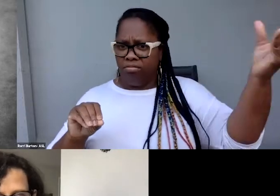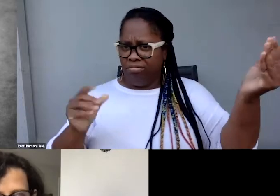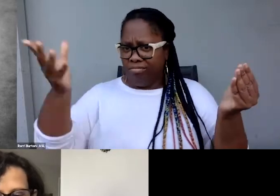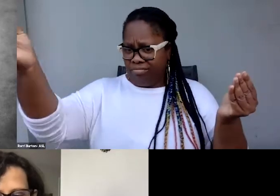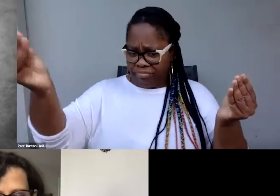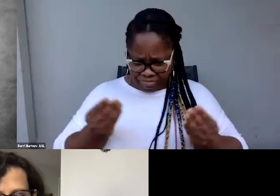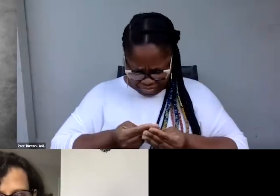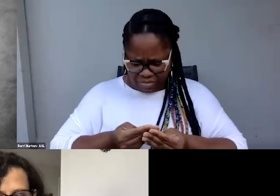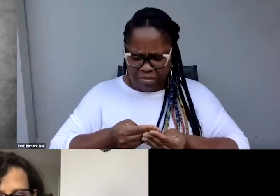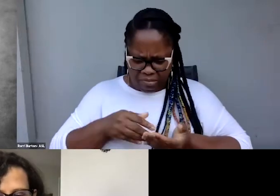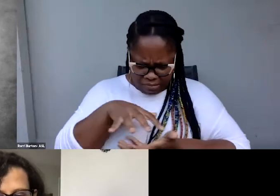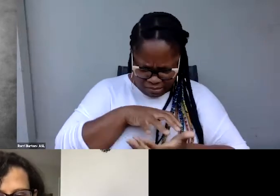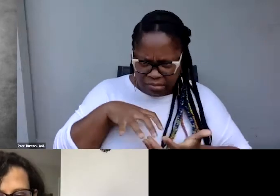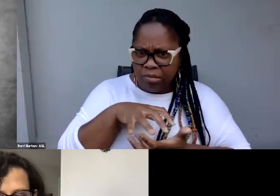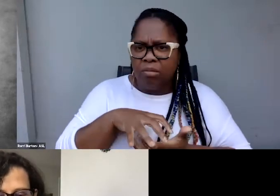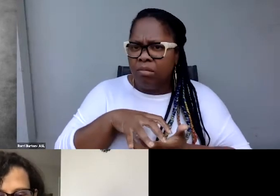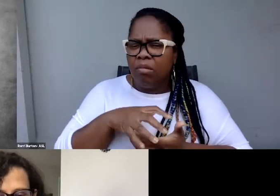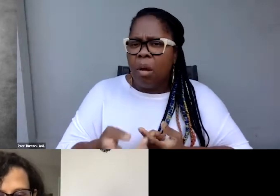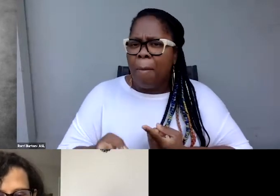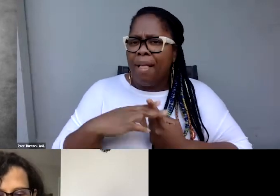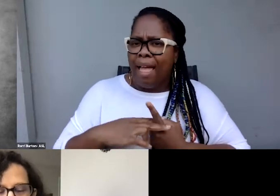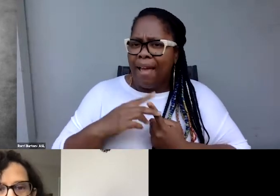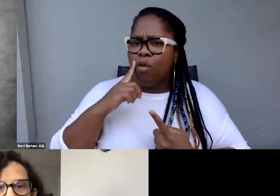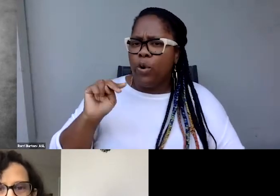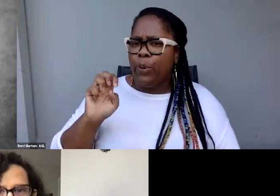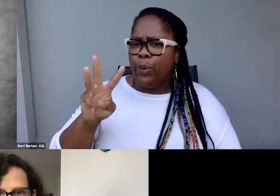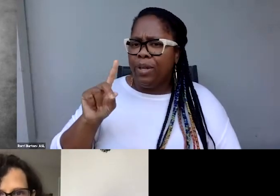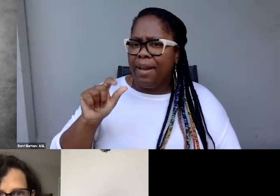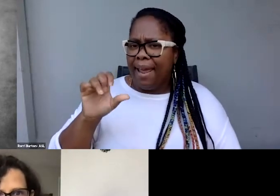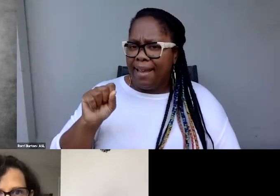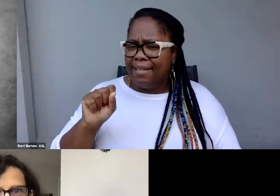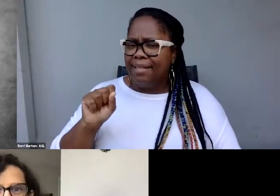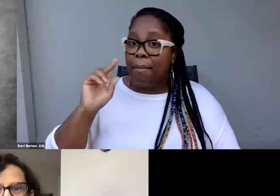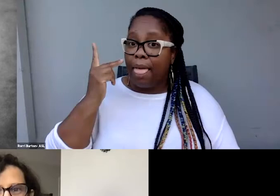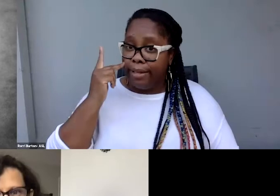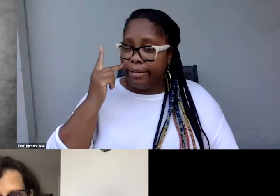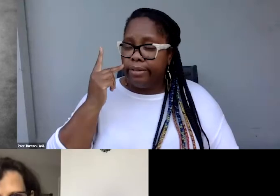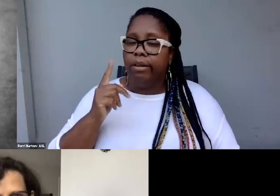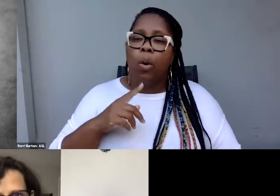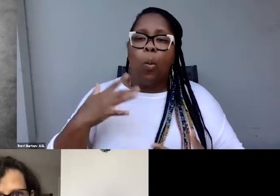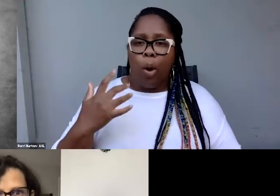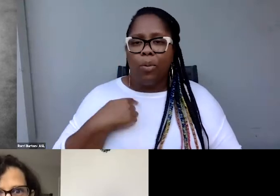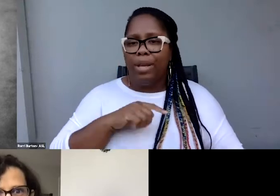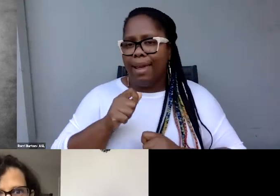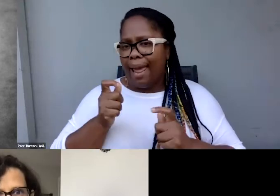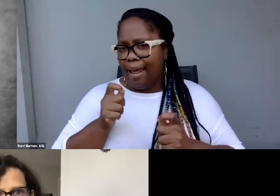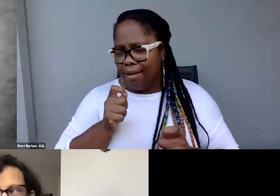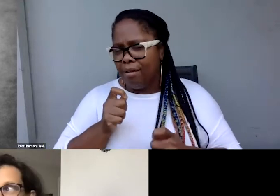saw what works best for New Day's politics and what we could manage. And I wrote a new set of standards for New Day.